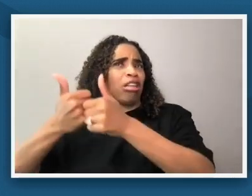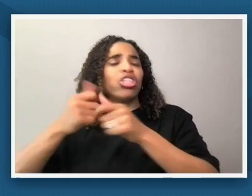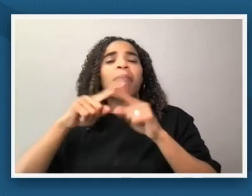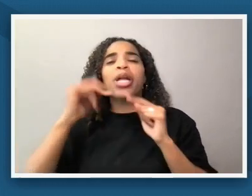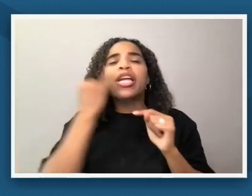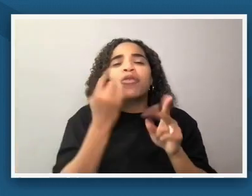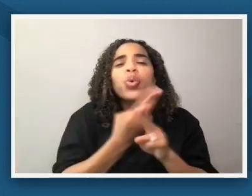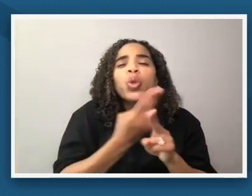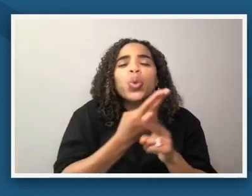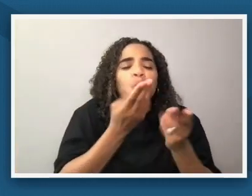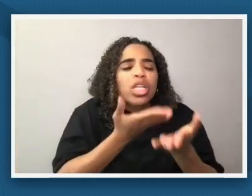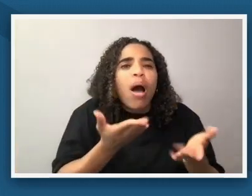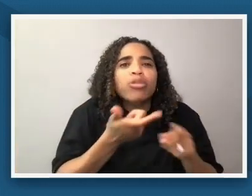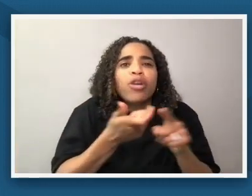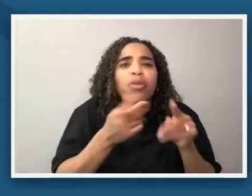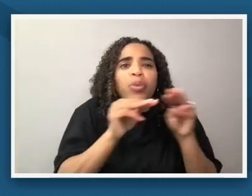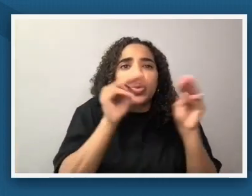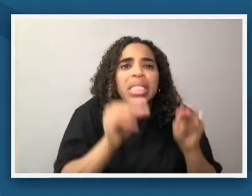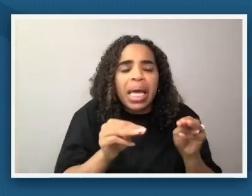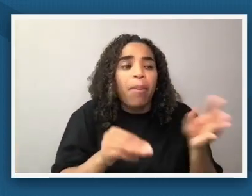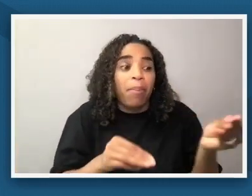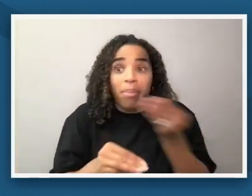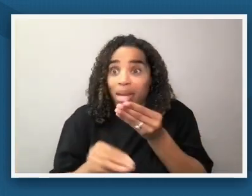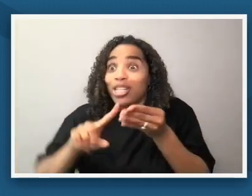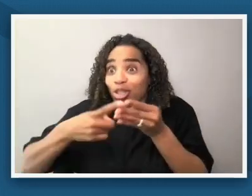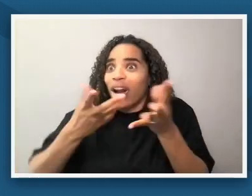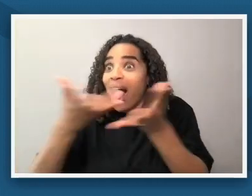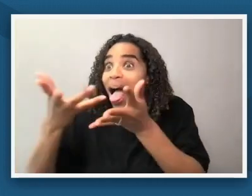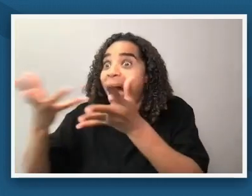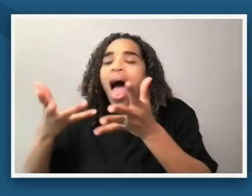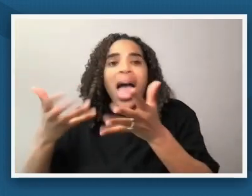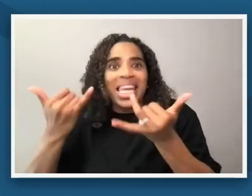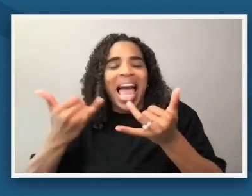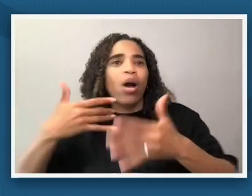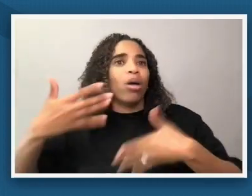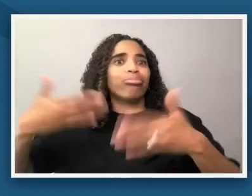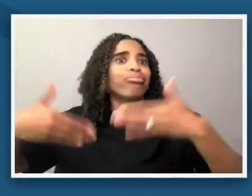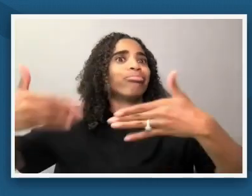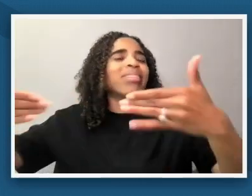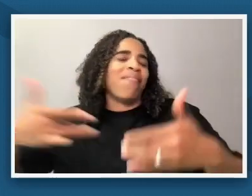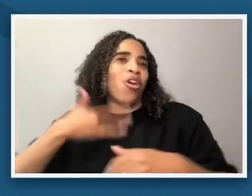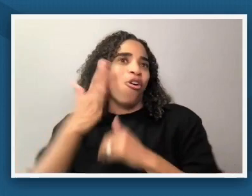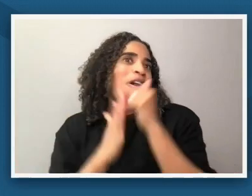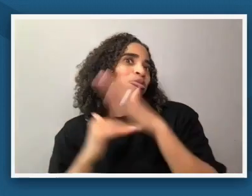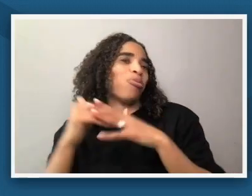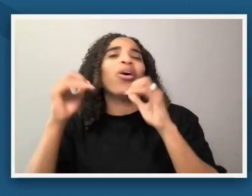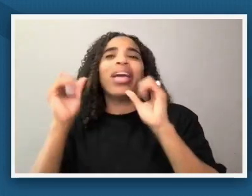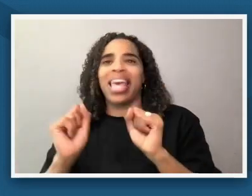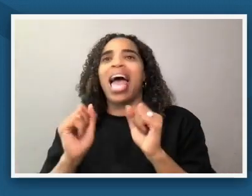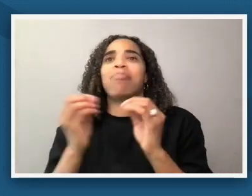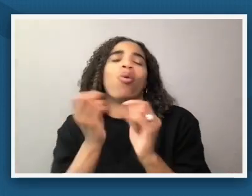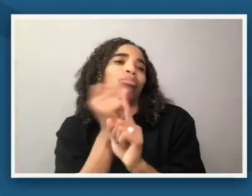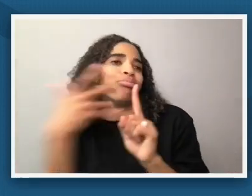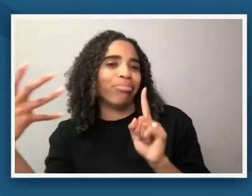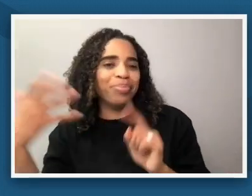primary source can help that conversation grow in a way that people can get comfortable first